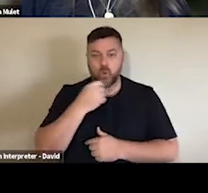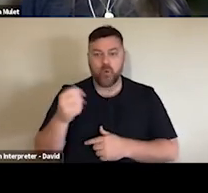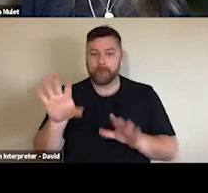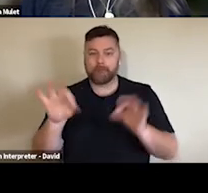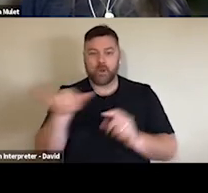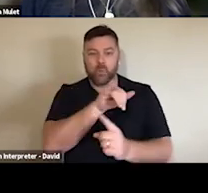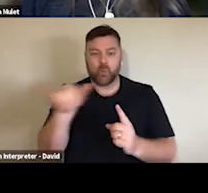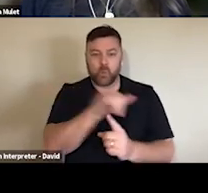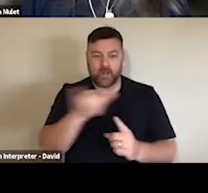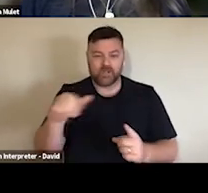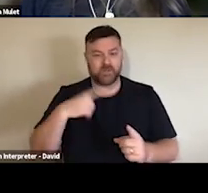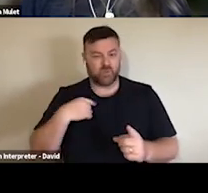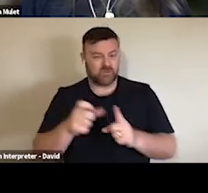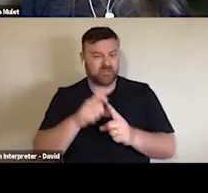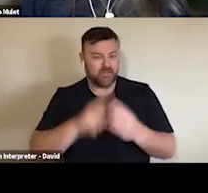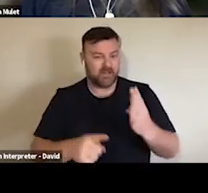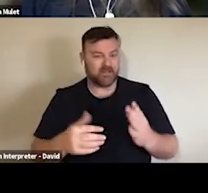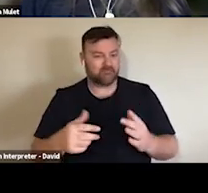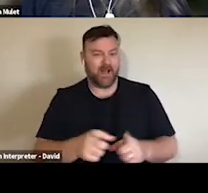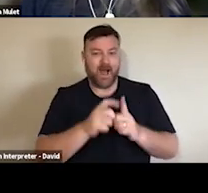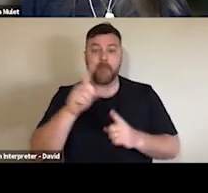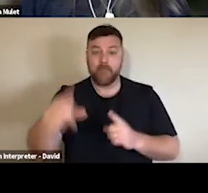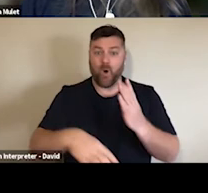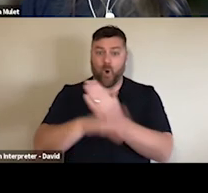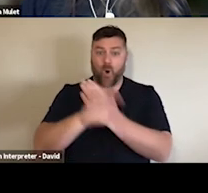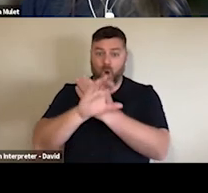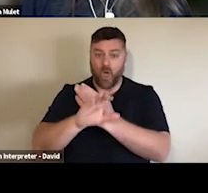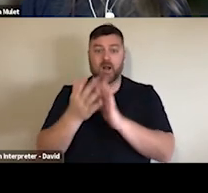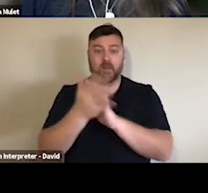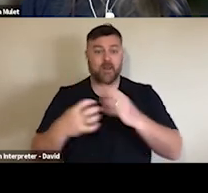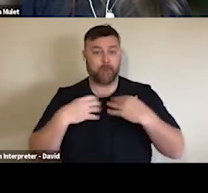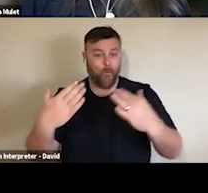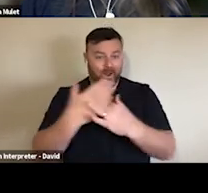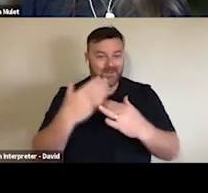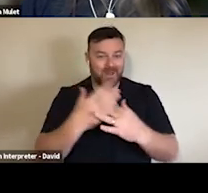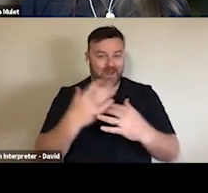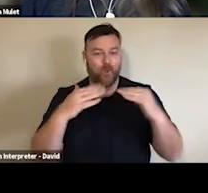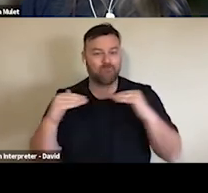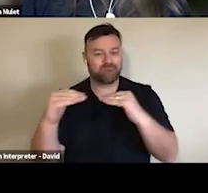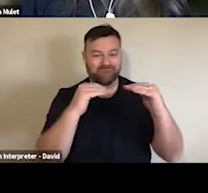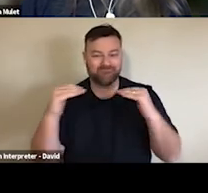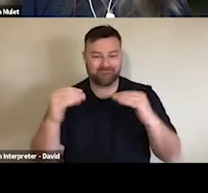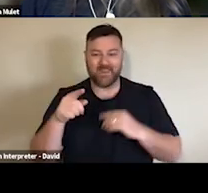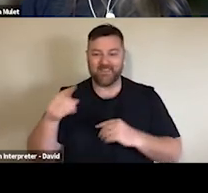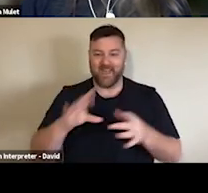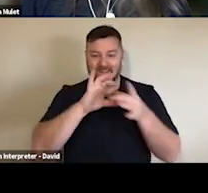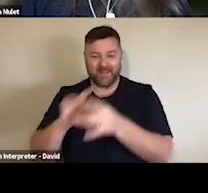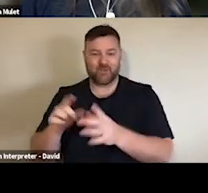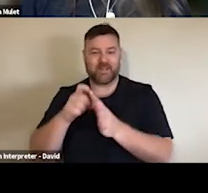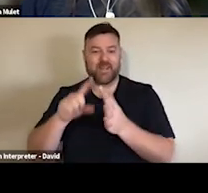I thought he was just so right on the spot. But engagement, you know, is there a revenue model, can you actually market digital videos of live programs?